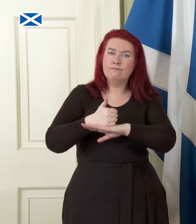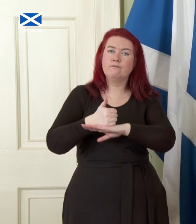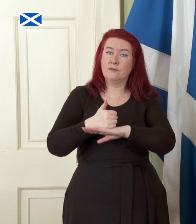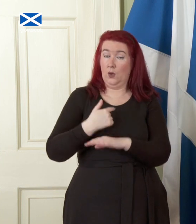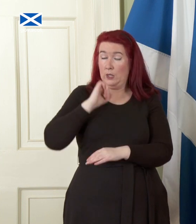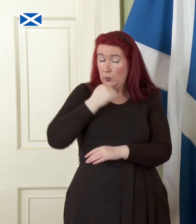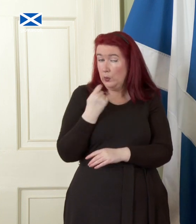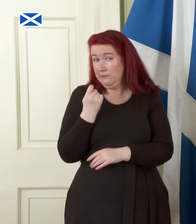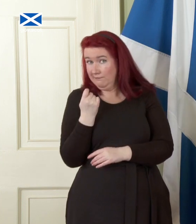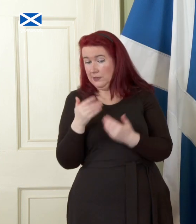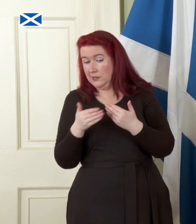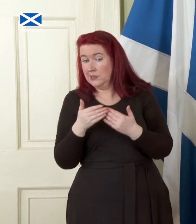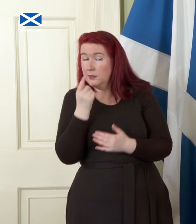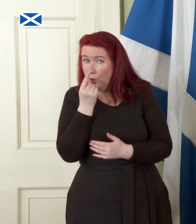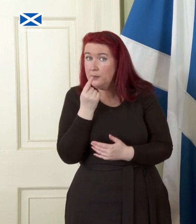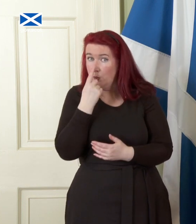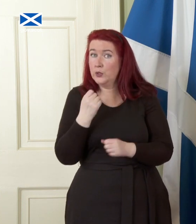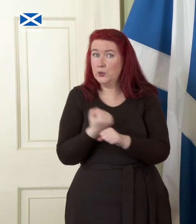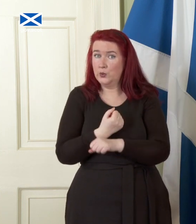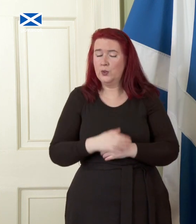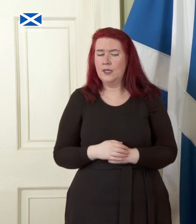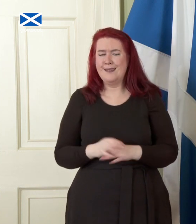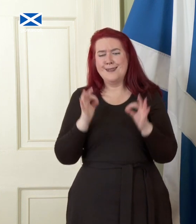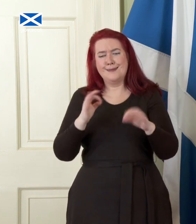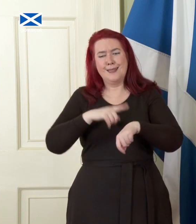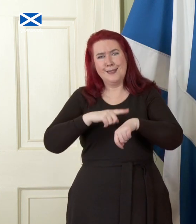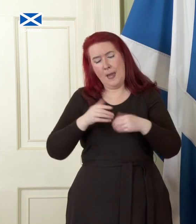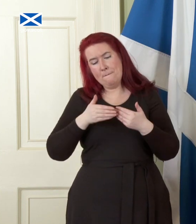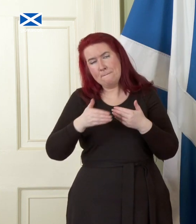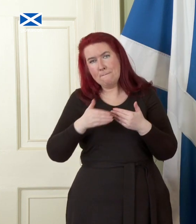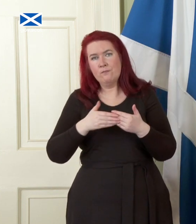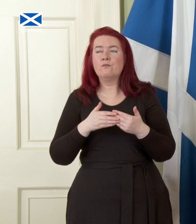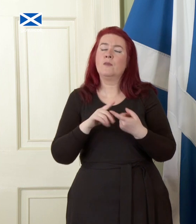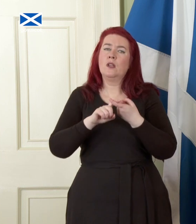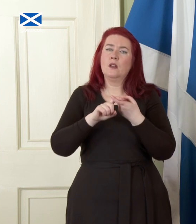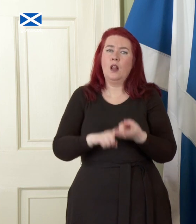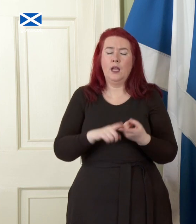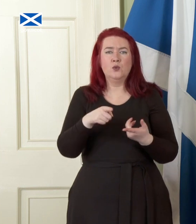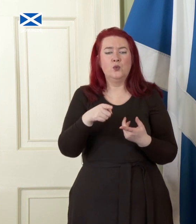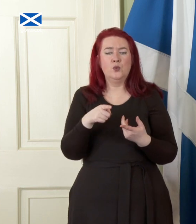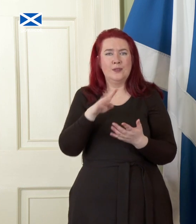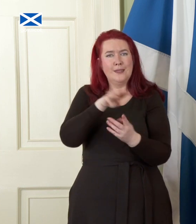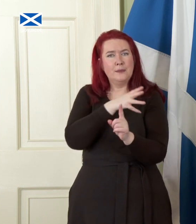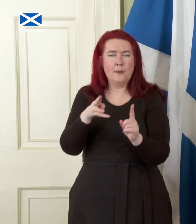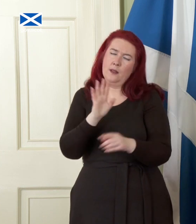soon as practicable. The precise timing would be determined not by a fixed timetable but by a set